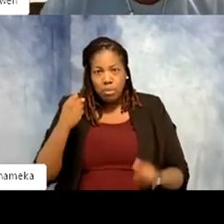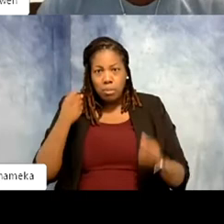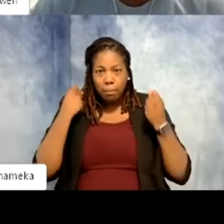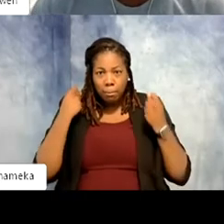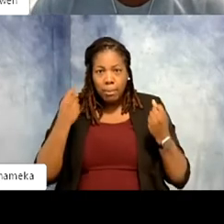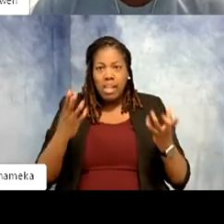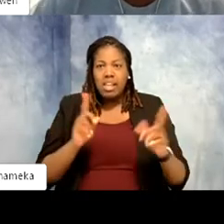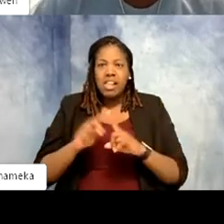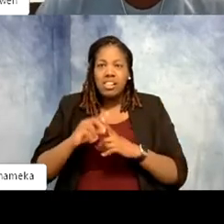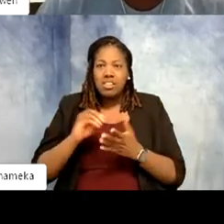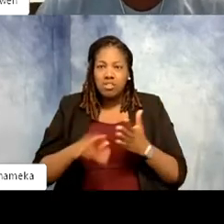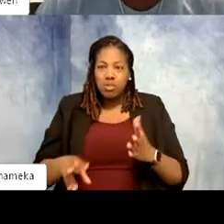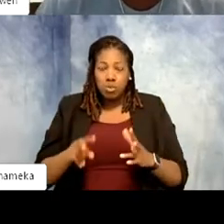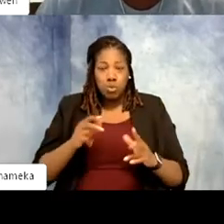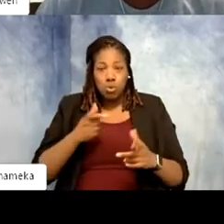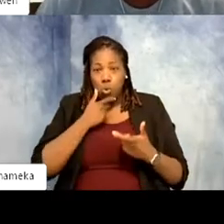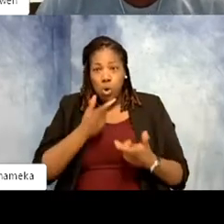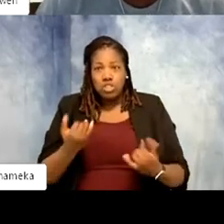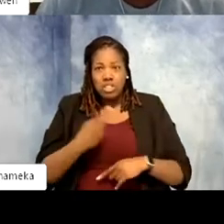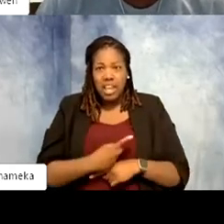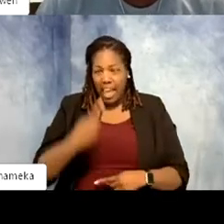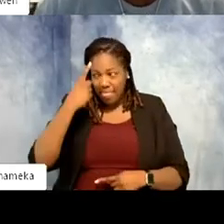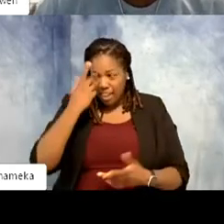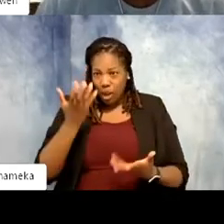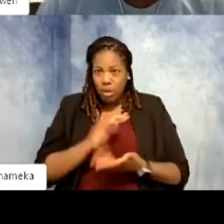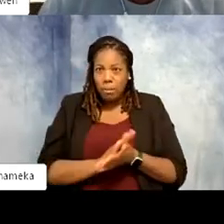students watching today who are like, "I think I want to be a zookeeper like Gwen."